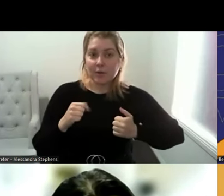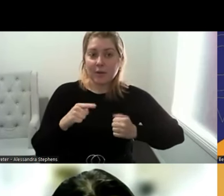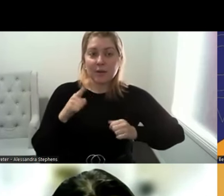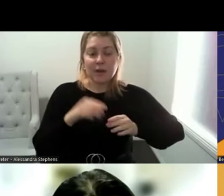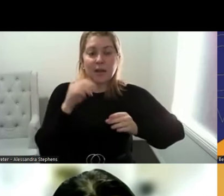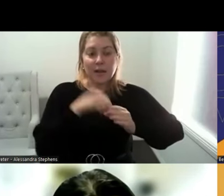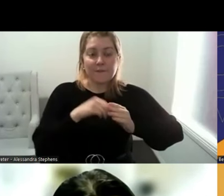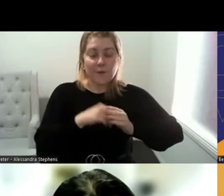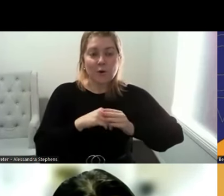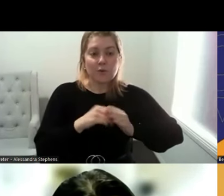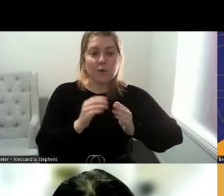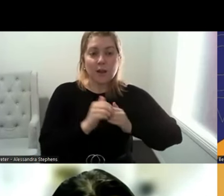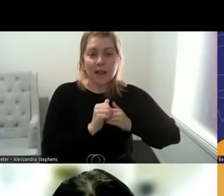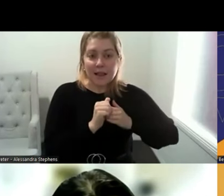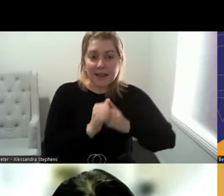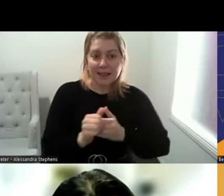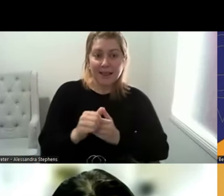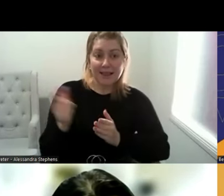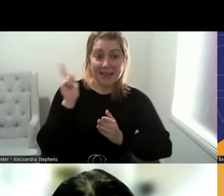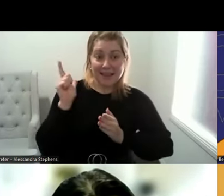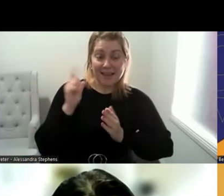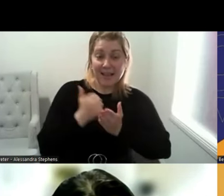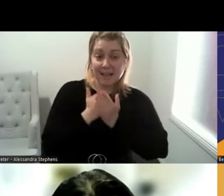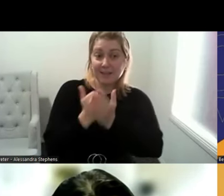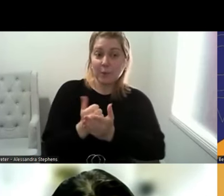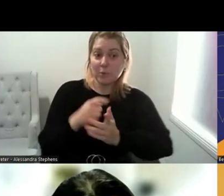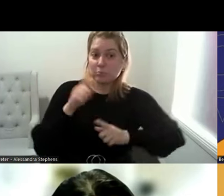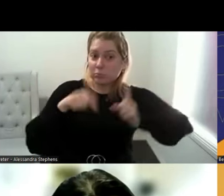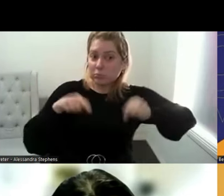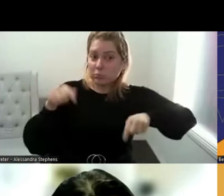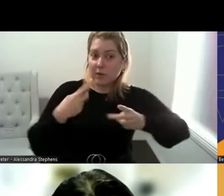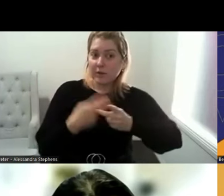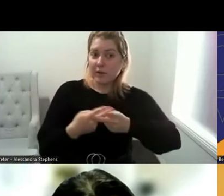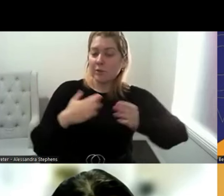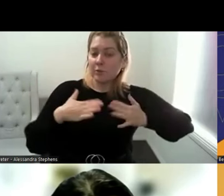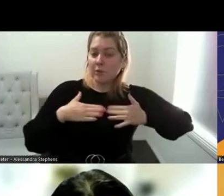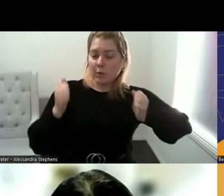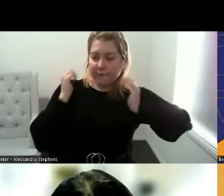leading and supporting a variety of sexual health focused initiatives across the Loddon